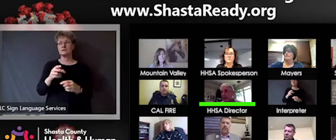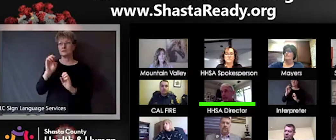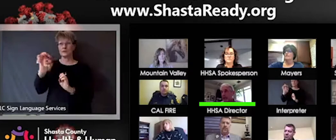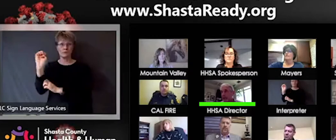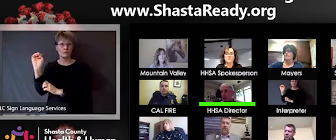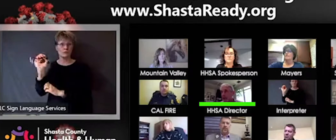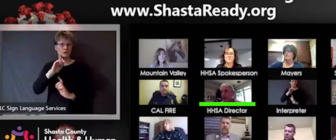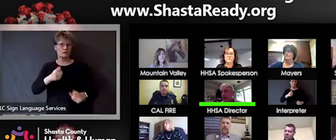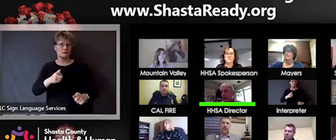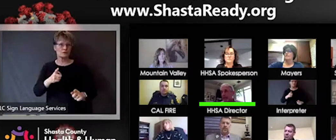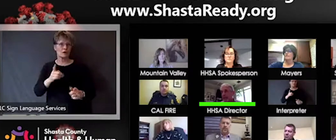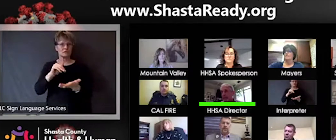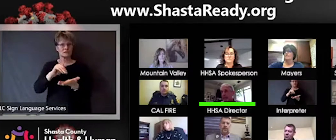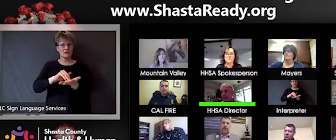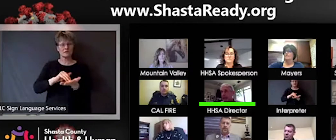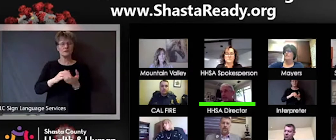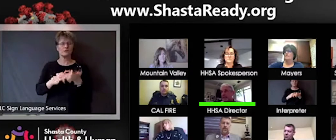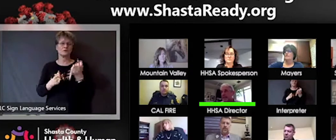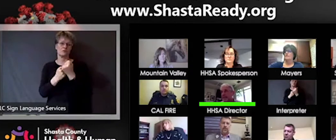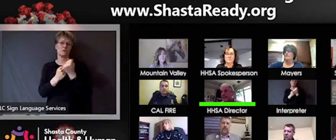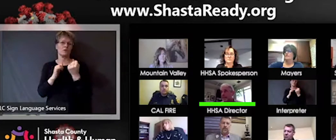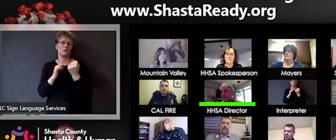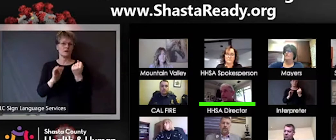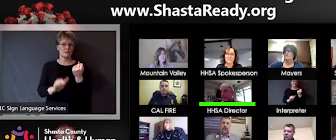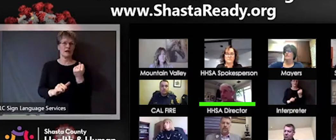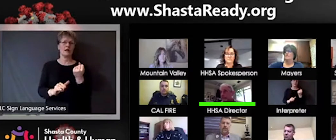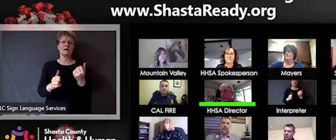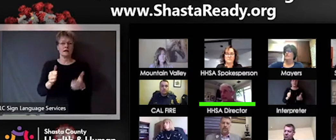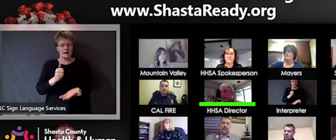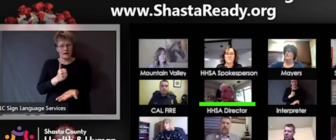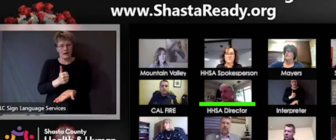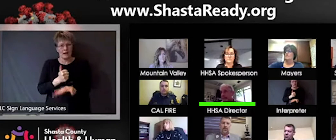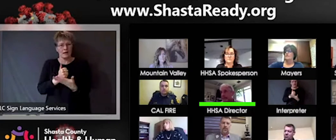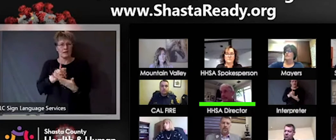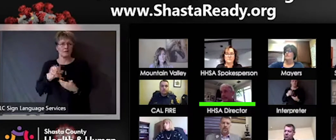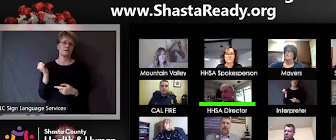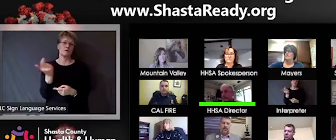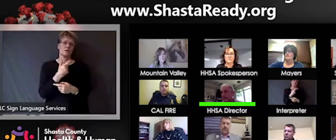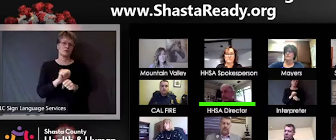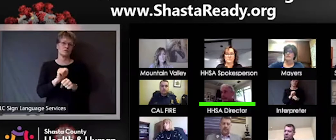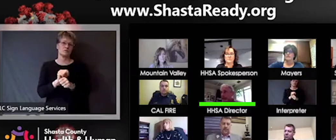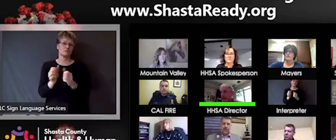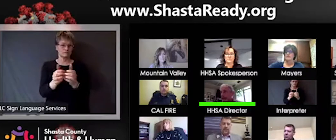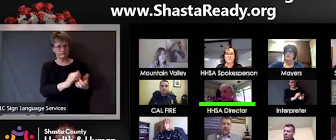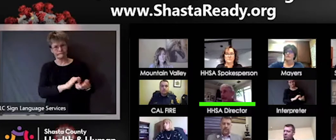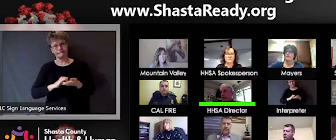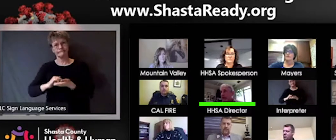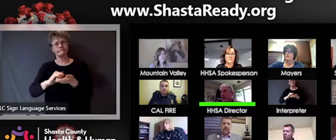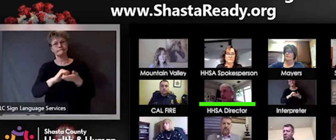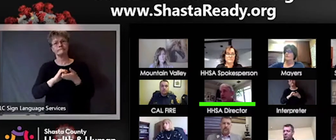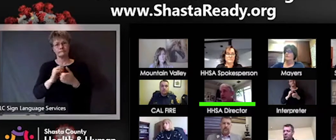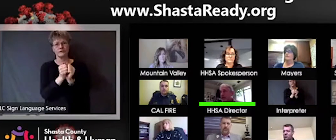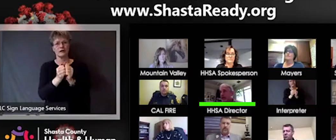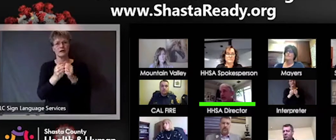keeping us working together, effectively. I don't know if you want us to do the